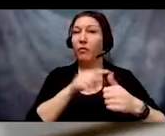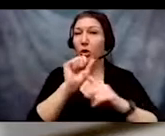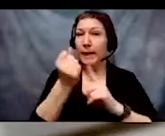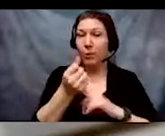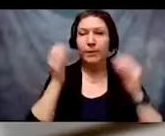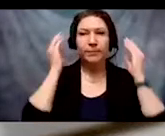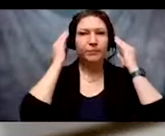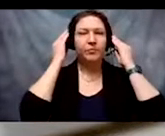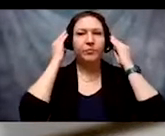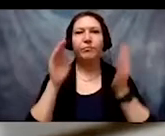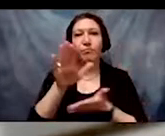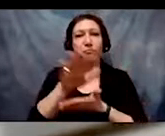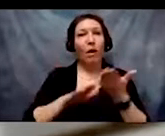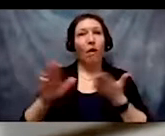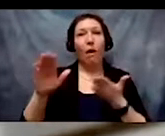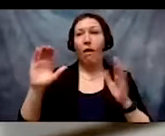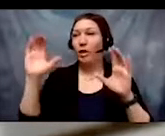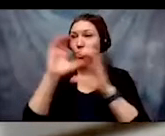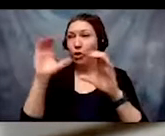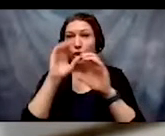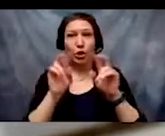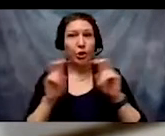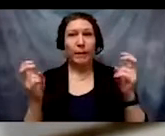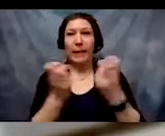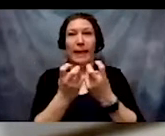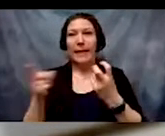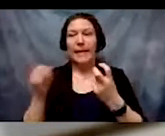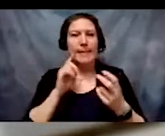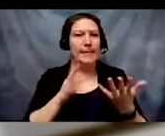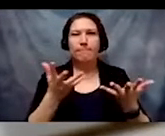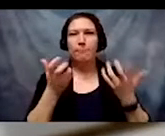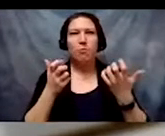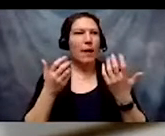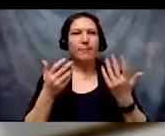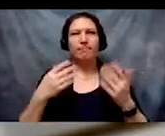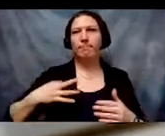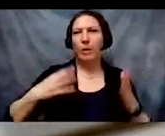a college search committee concludes no qualified BIPOC applicant exists for the Cultural